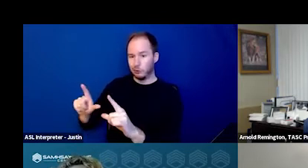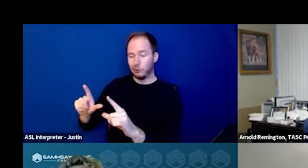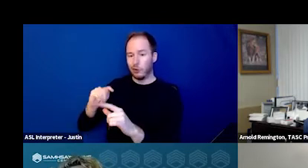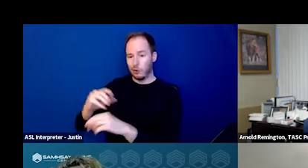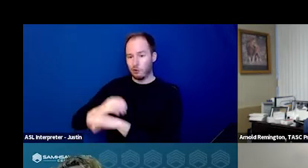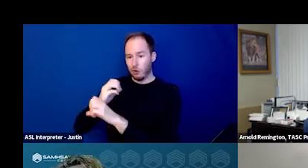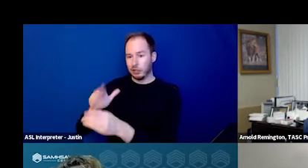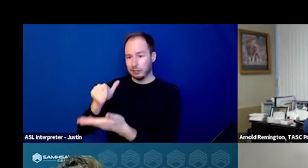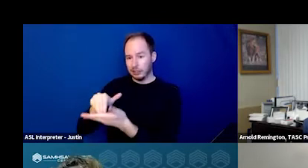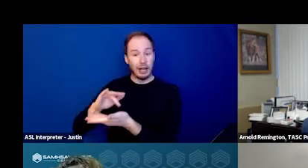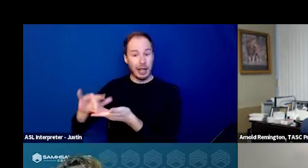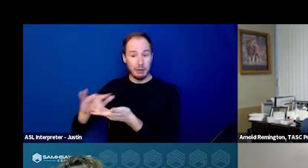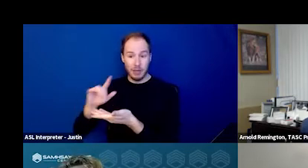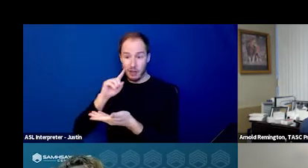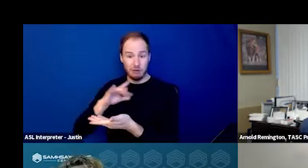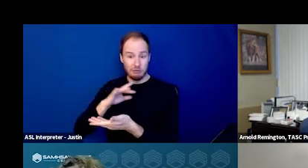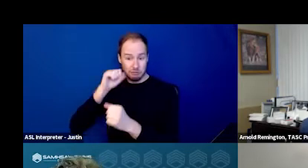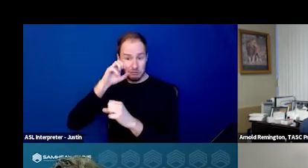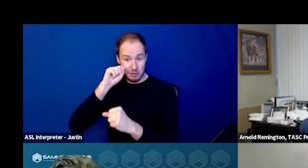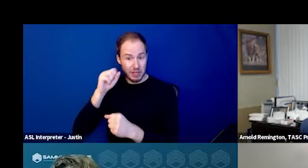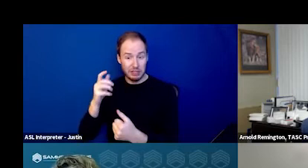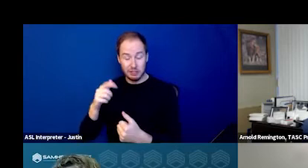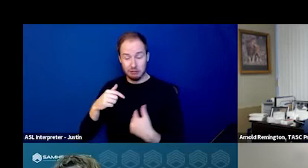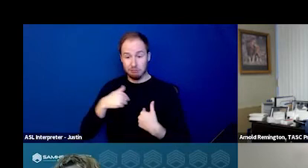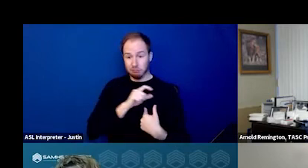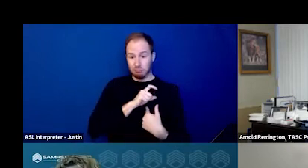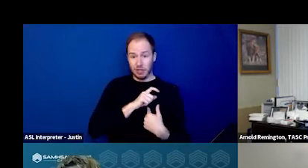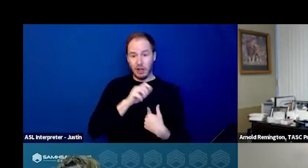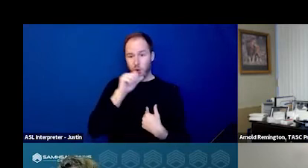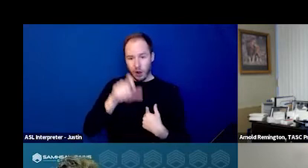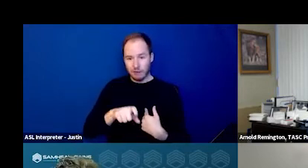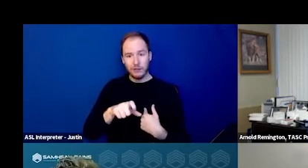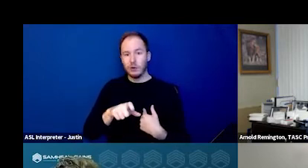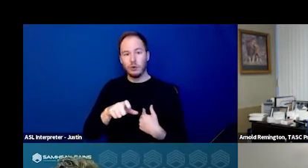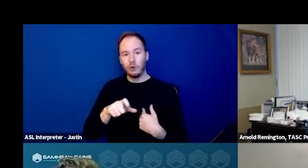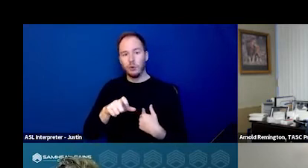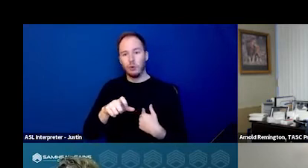With iPads, it's really pretty amazing. A law enforcement officer never has to really respond alone.